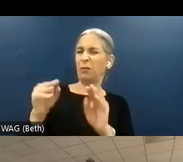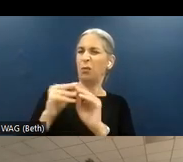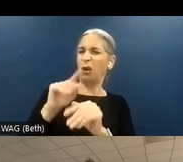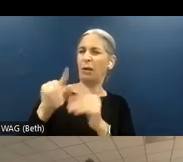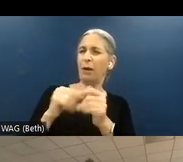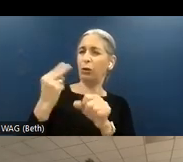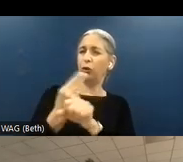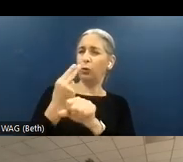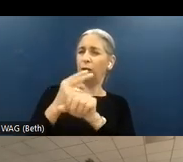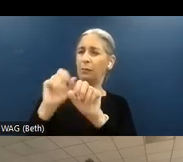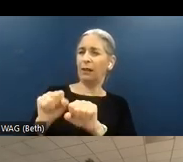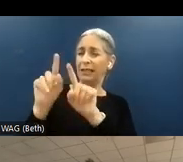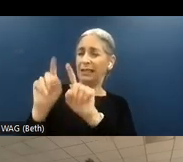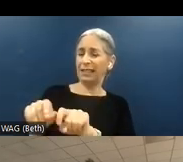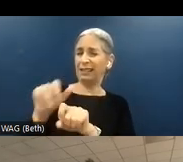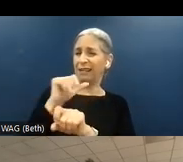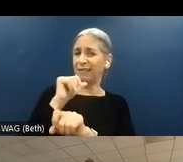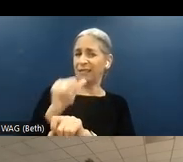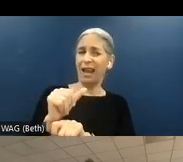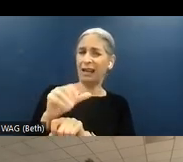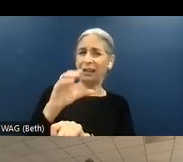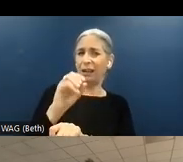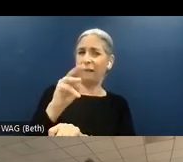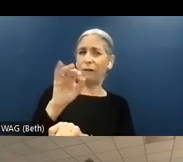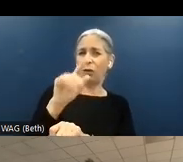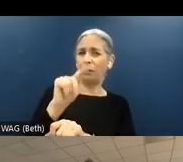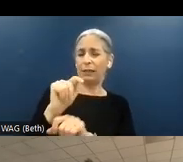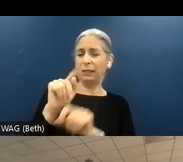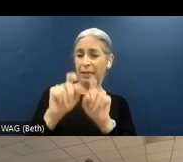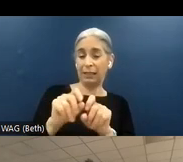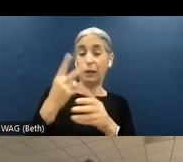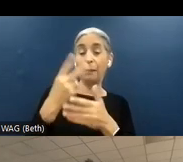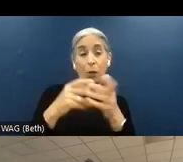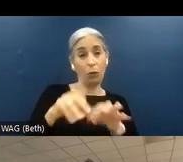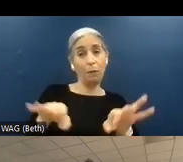testing and not conformance testing? Both are important, but an audit is typically more